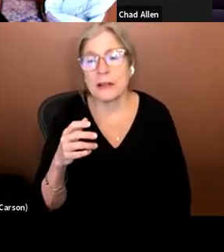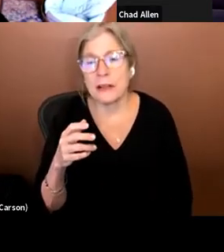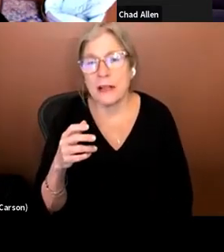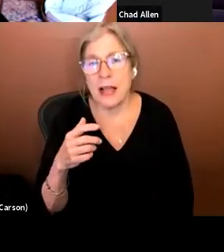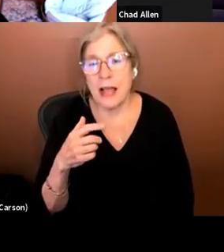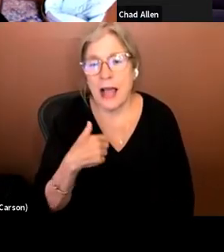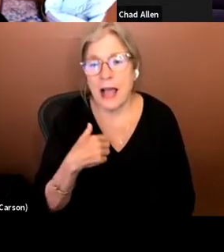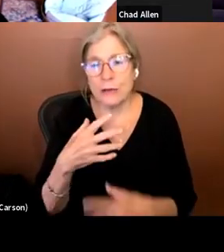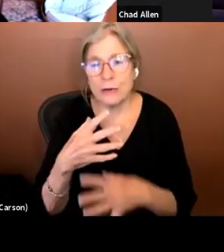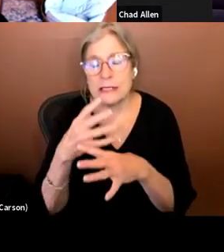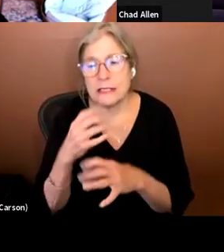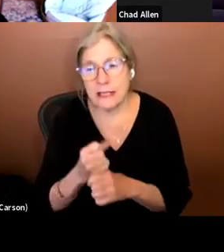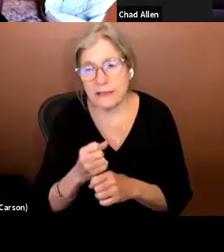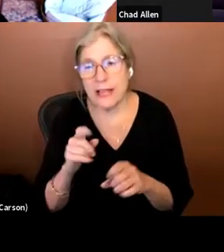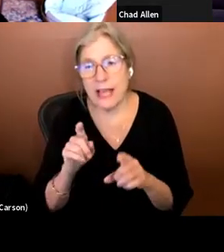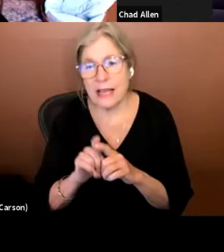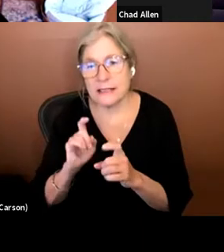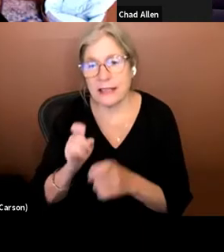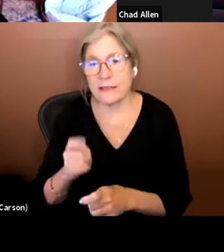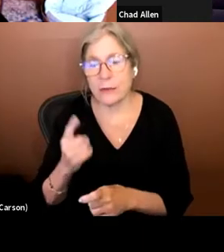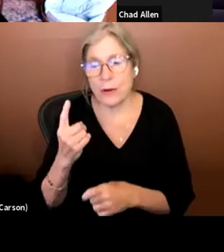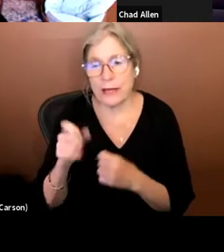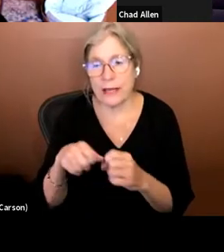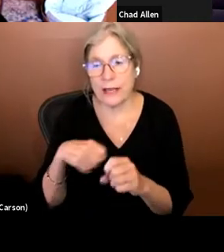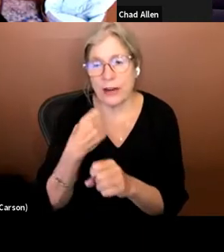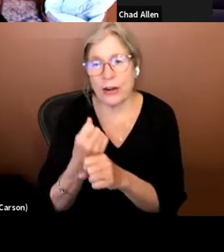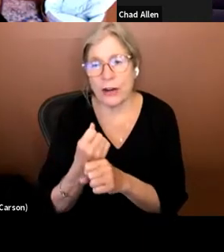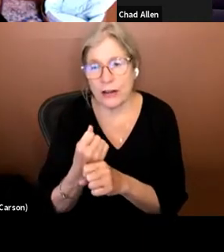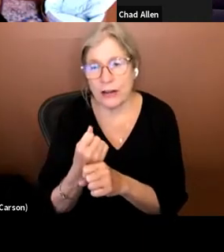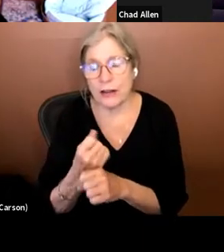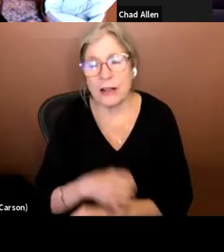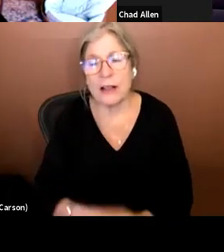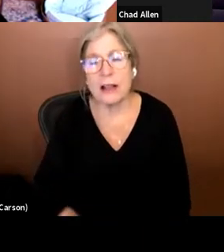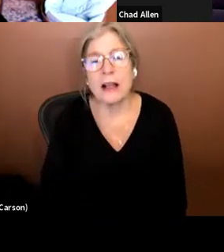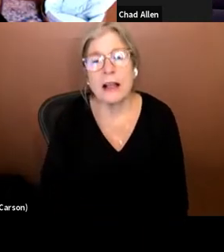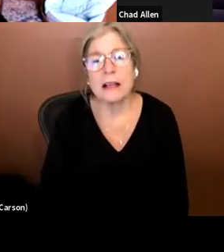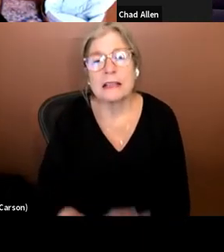received as a gift one year something from